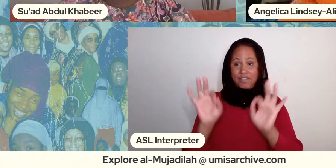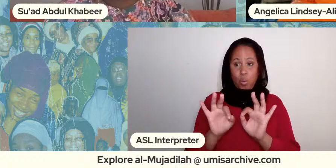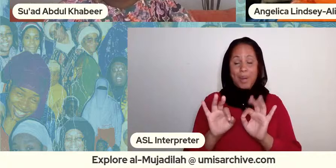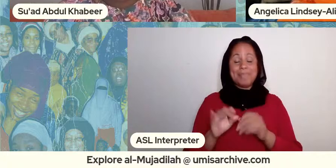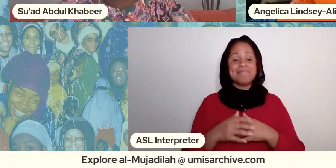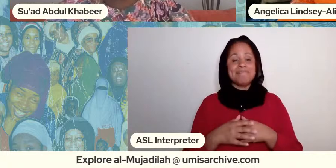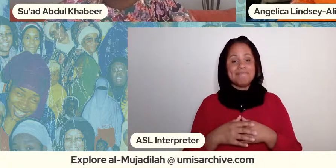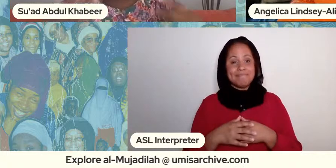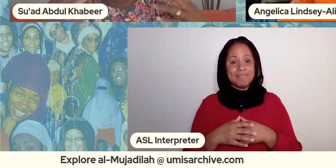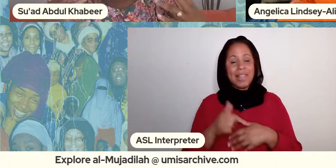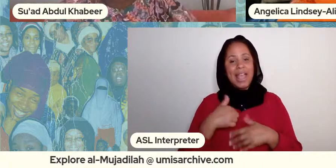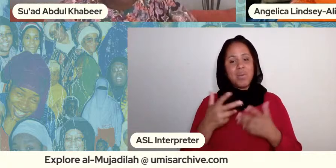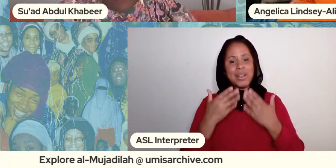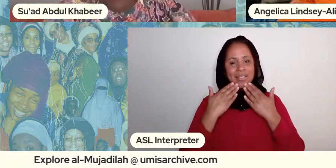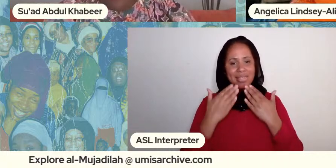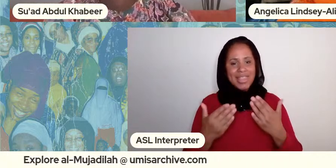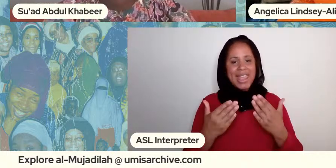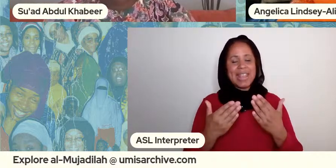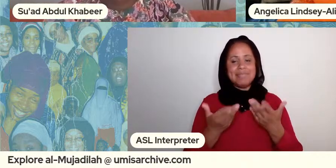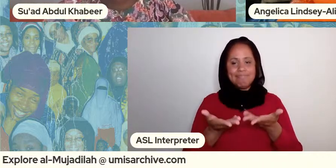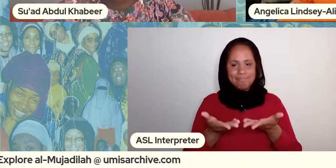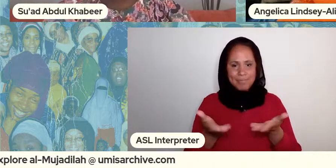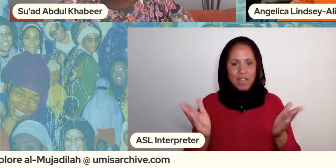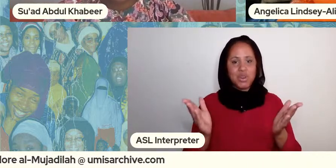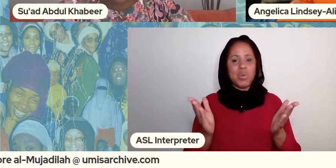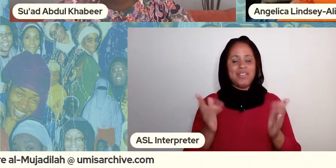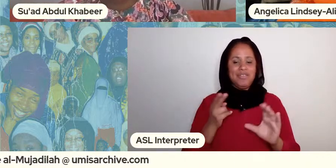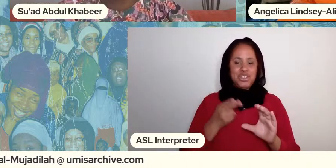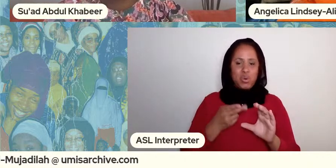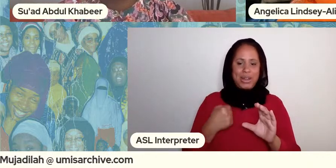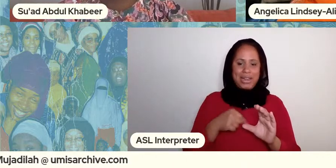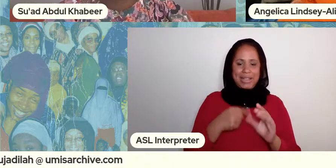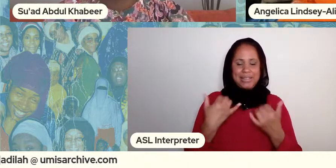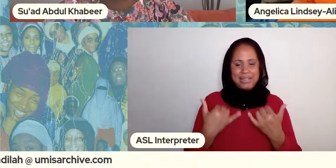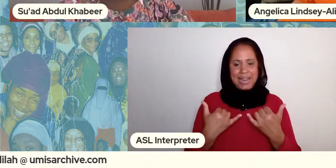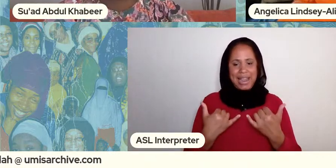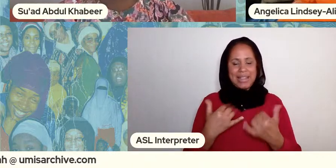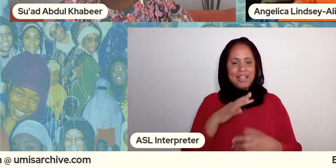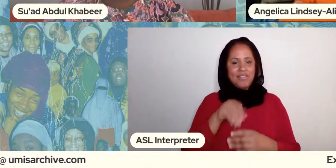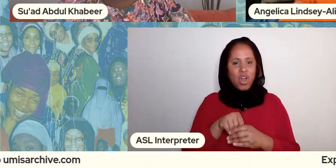so i just want to thank everybody for joining us today and being a part of this conversation